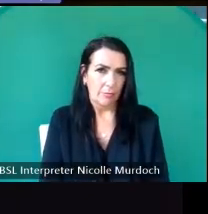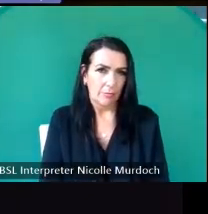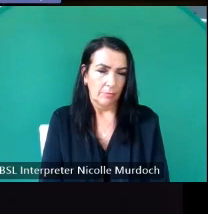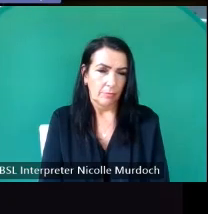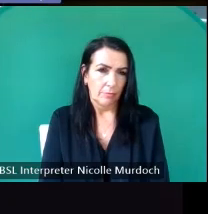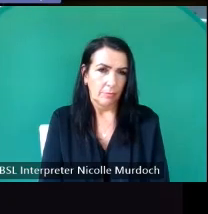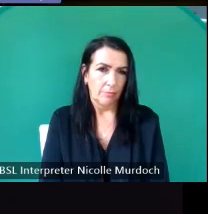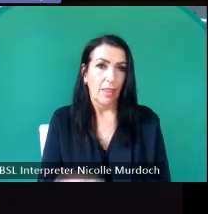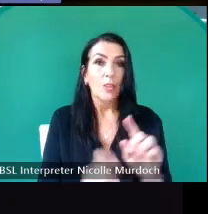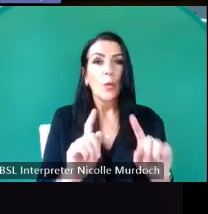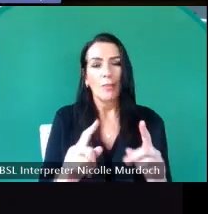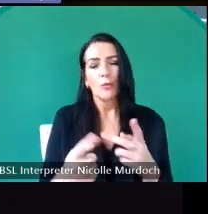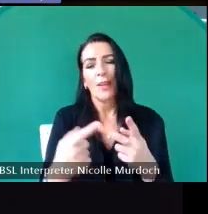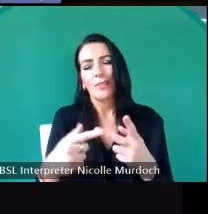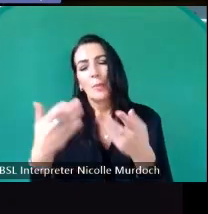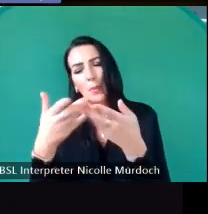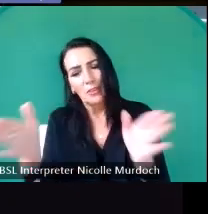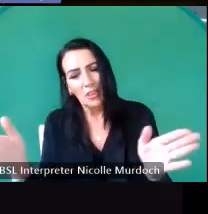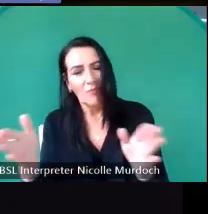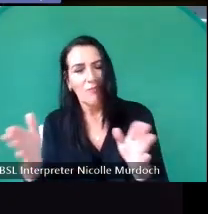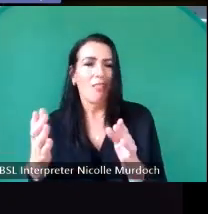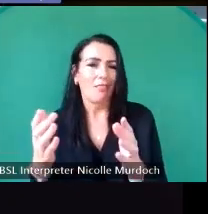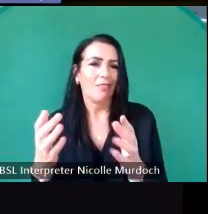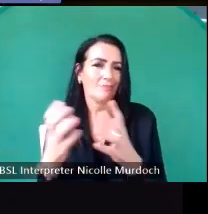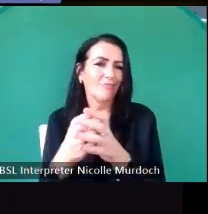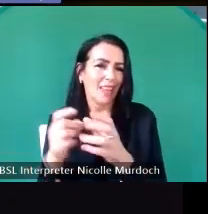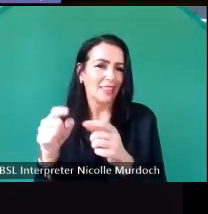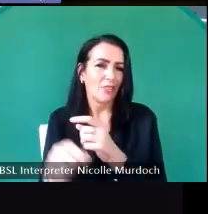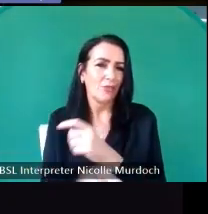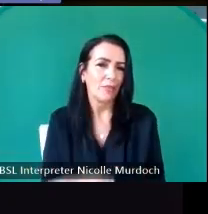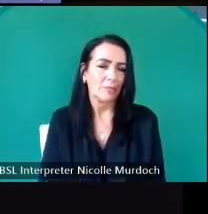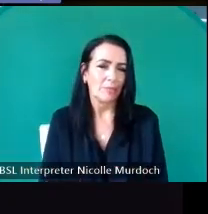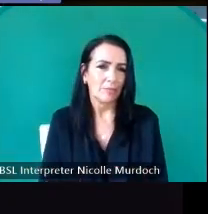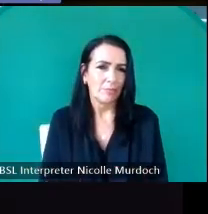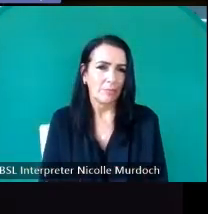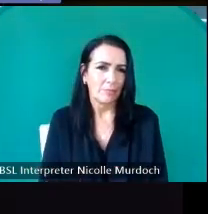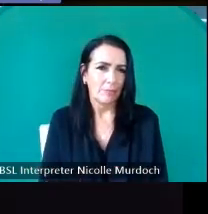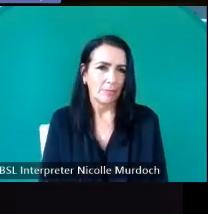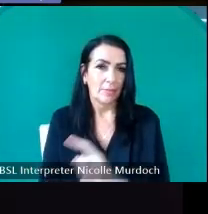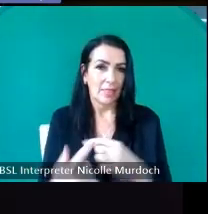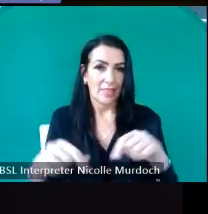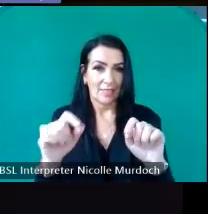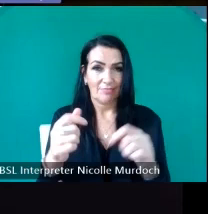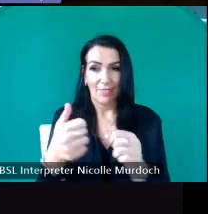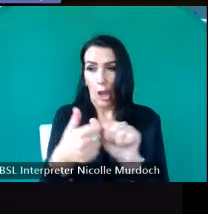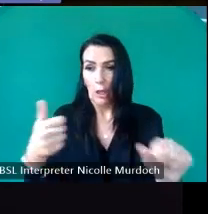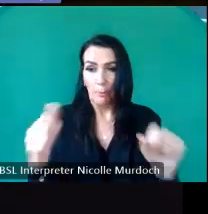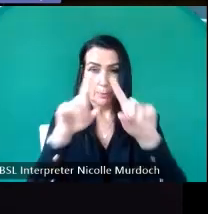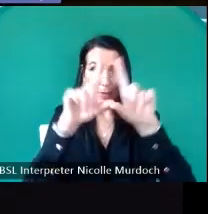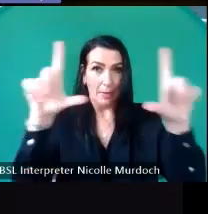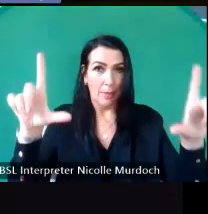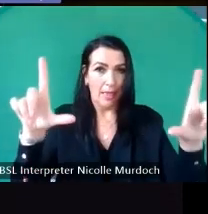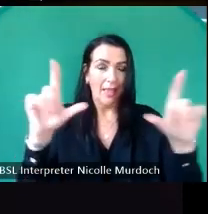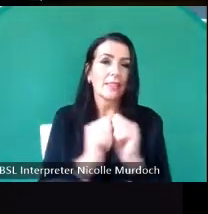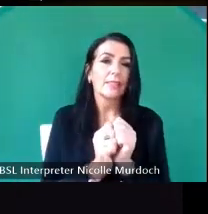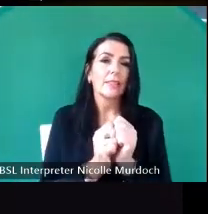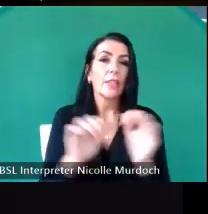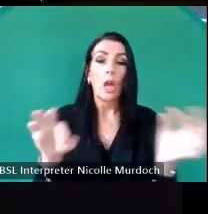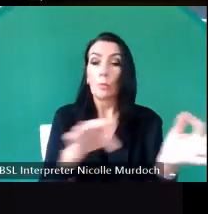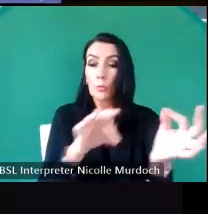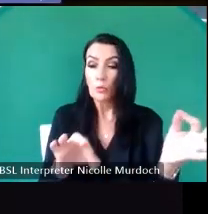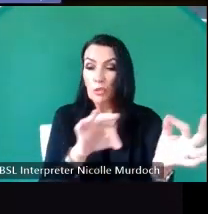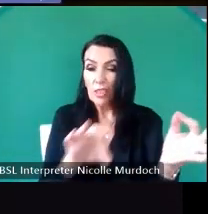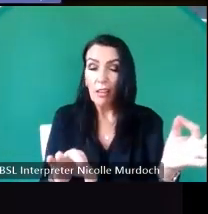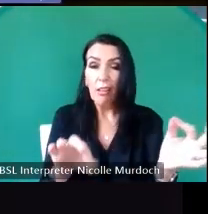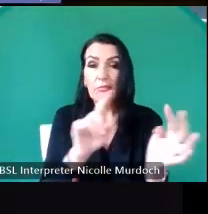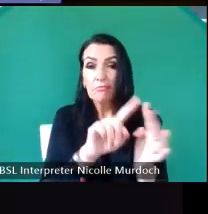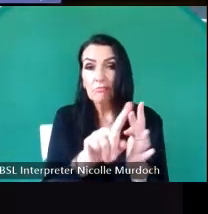category that that's a merchant company plaque uh musical instruments that self-explanatory but